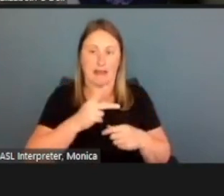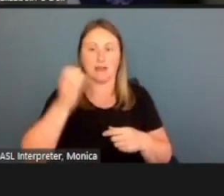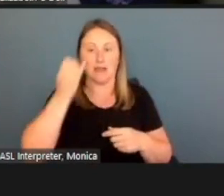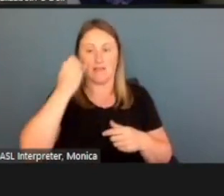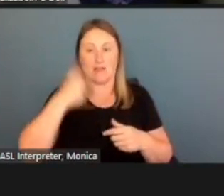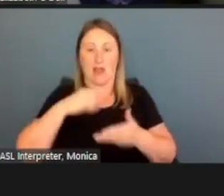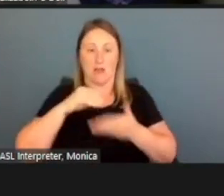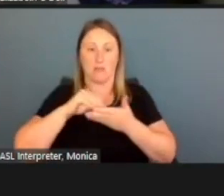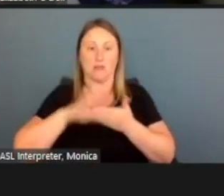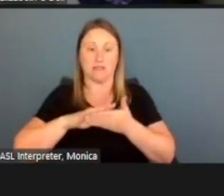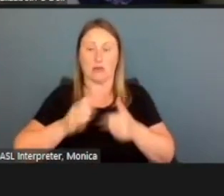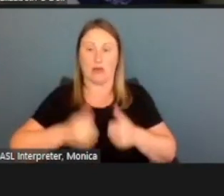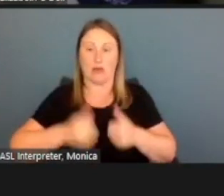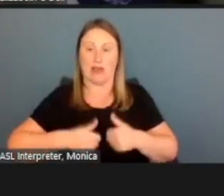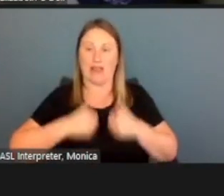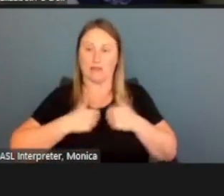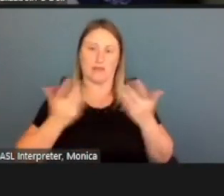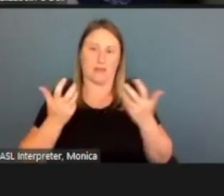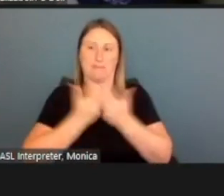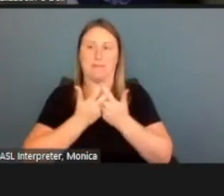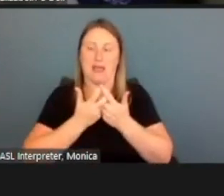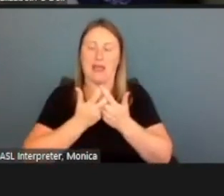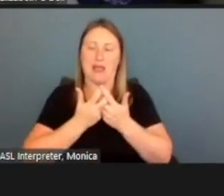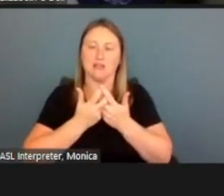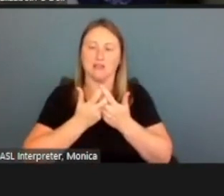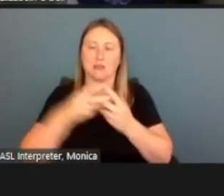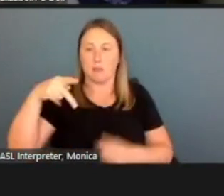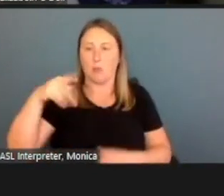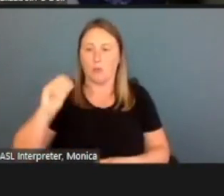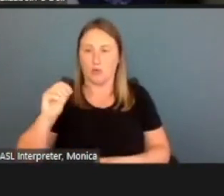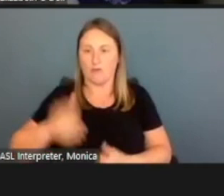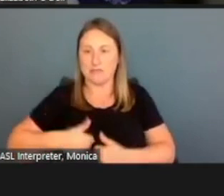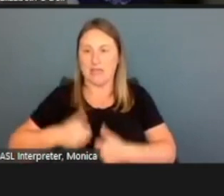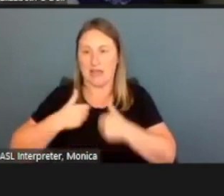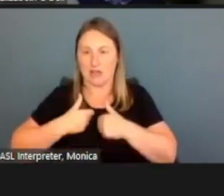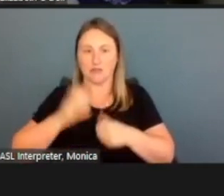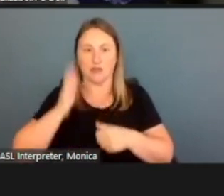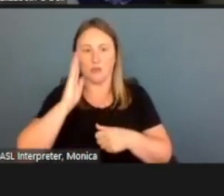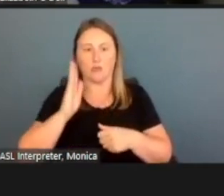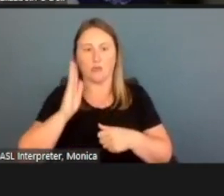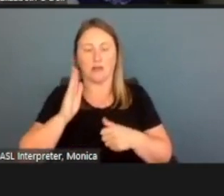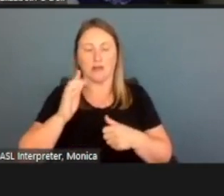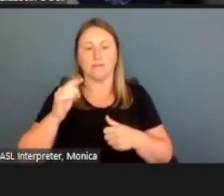that matches something known to the post office, it's gonna come back with we suggest